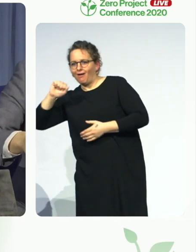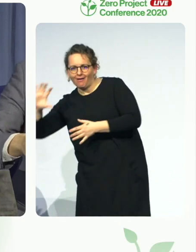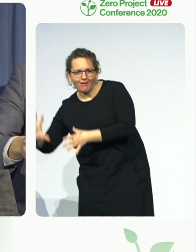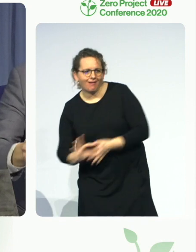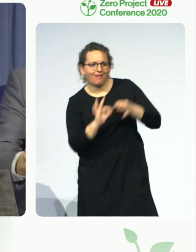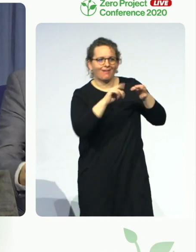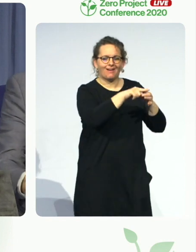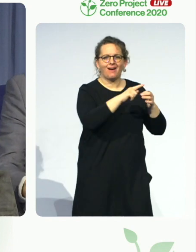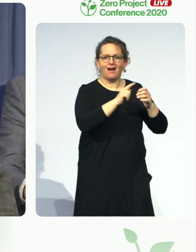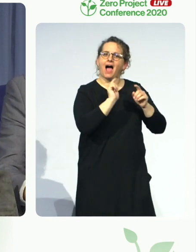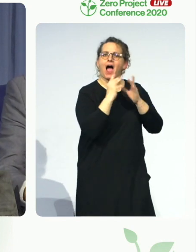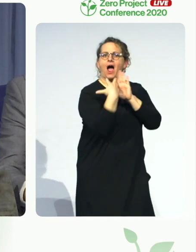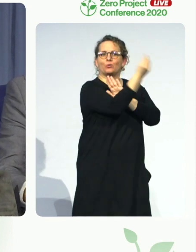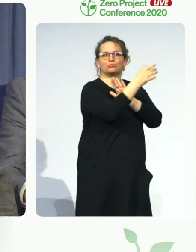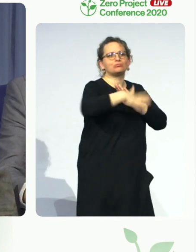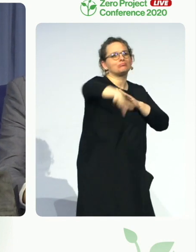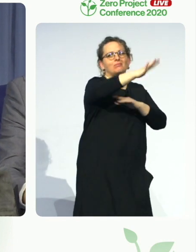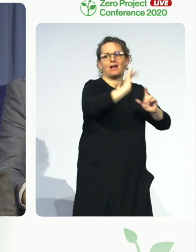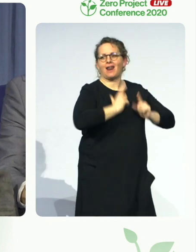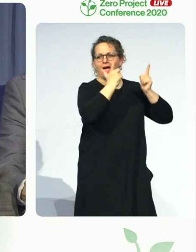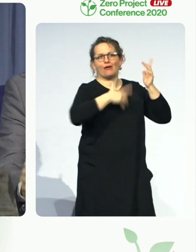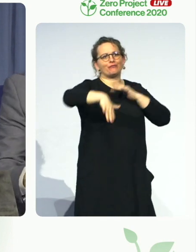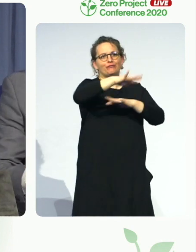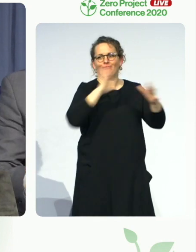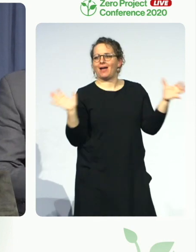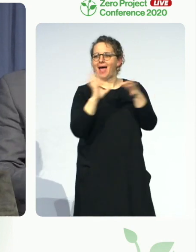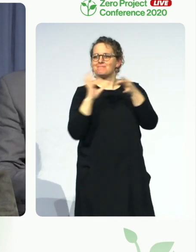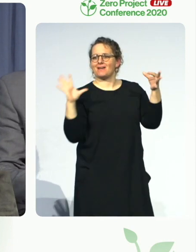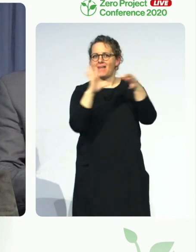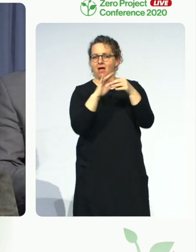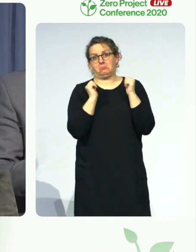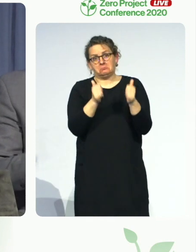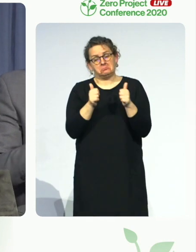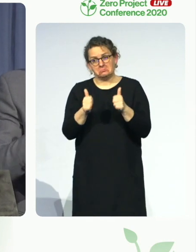framework for the contextualization of assistive technologies among other